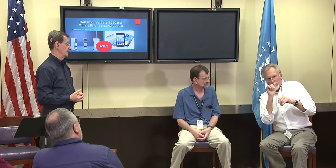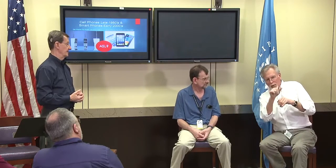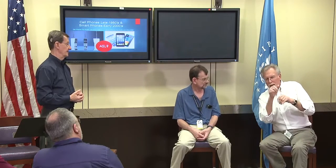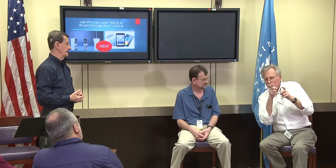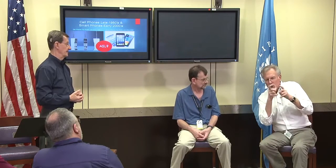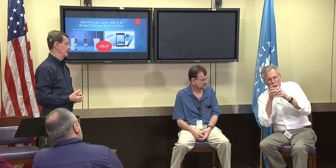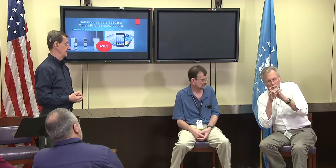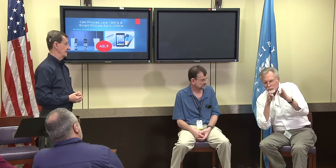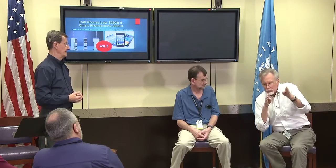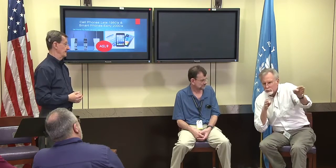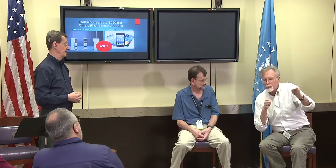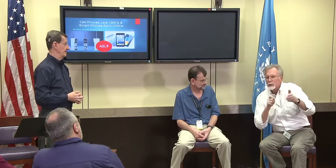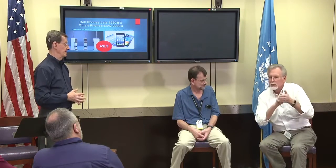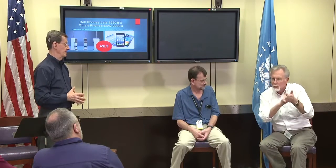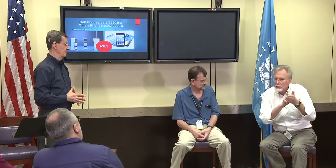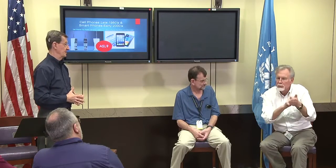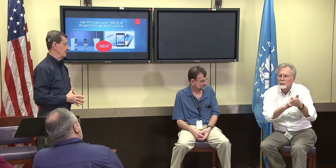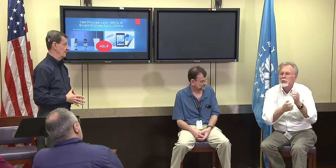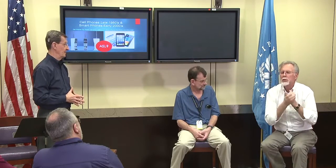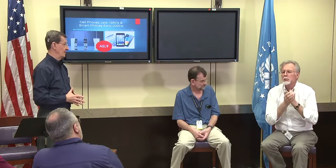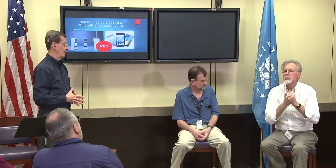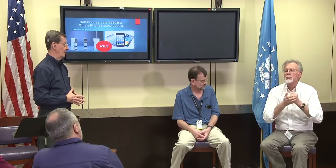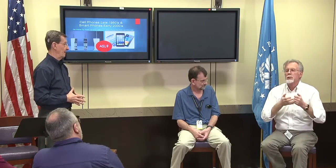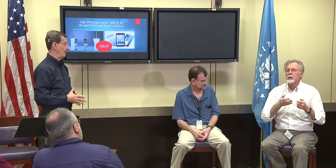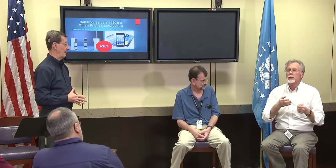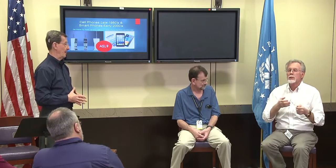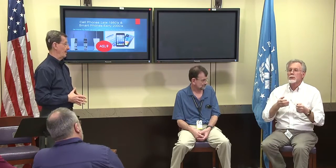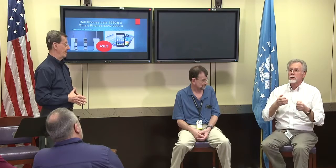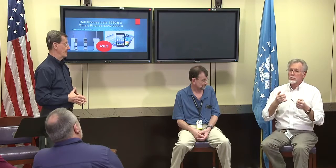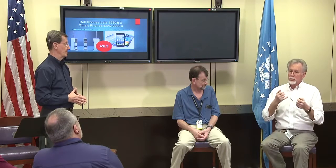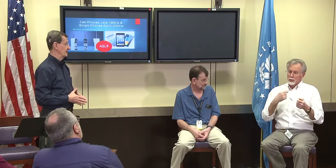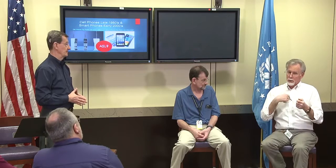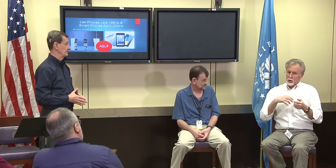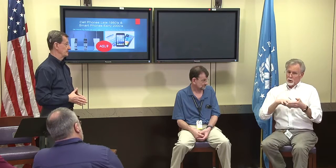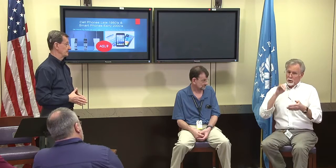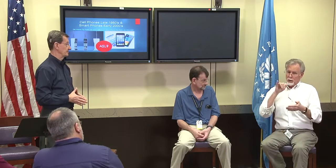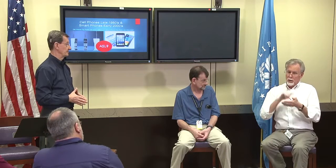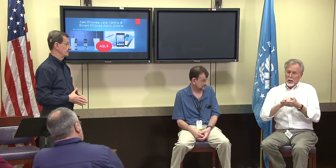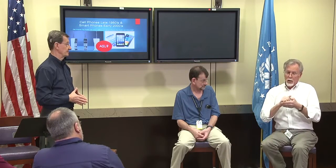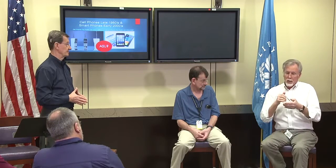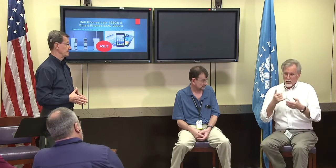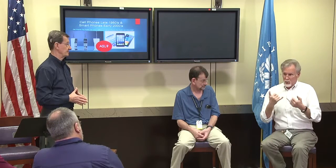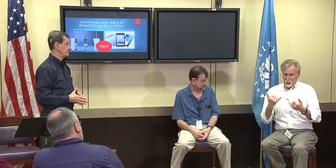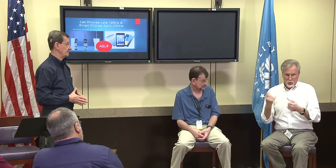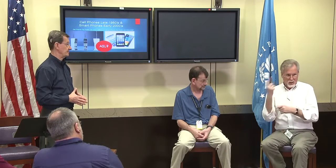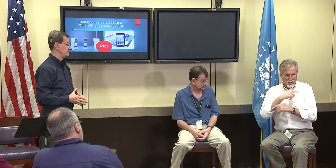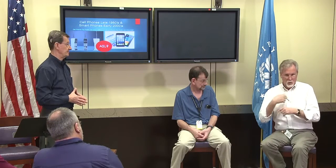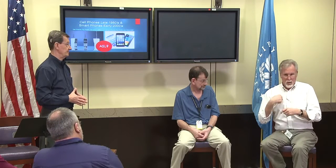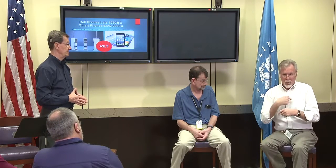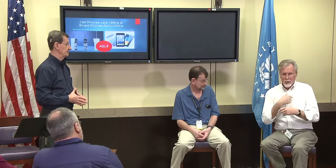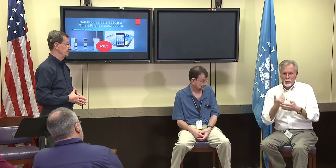I can I know where I'm going, I can give you directions. So I'm very willing to help.